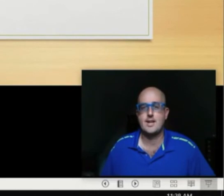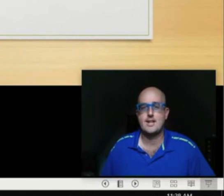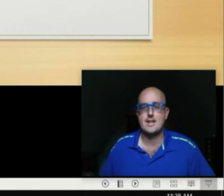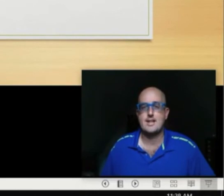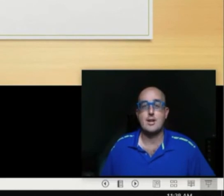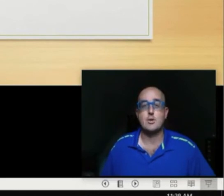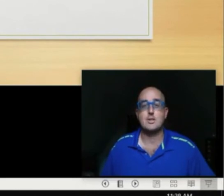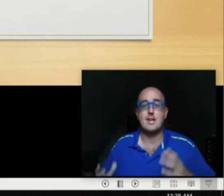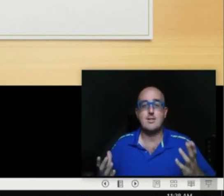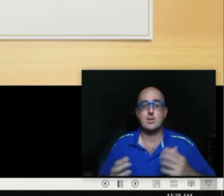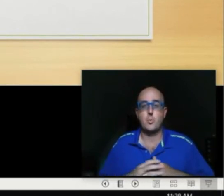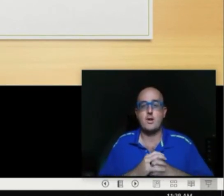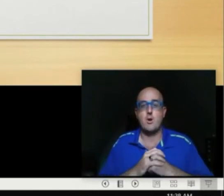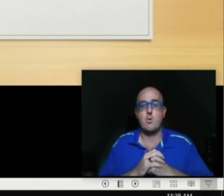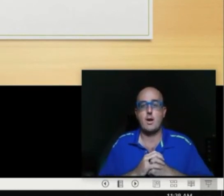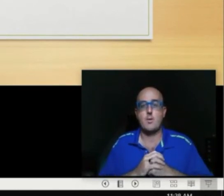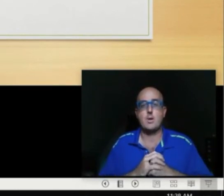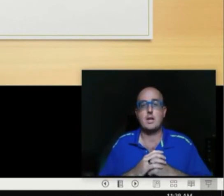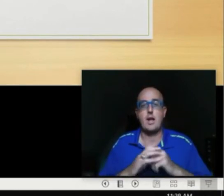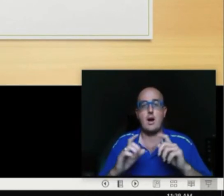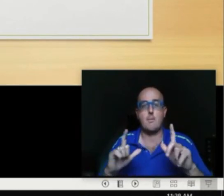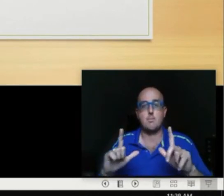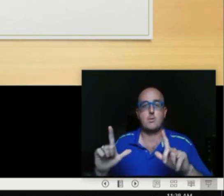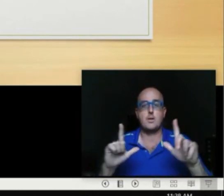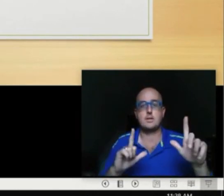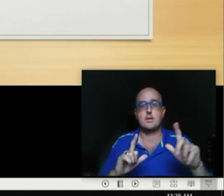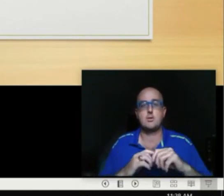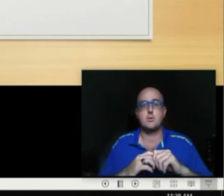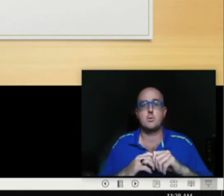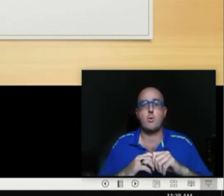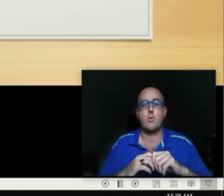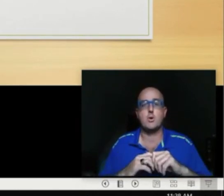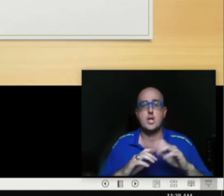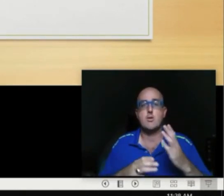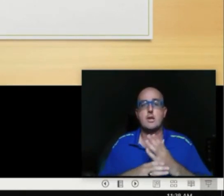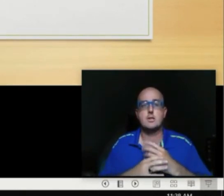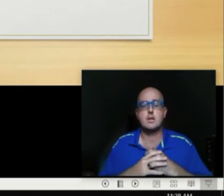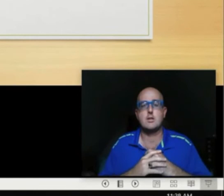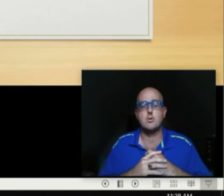Now you can take this window and we can upload this into or share this into a